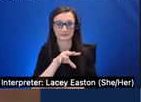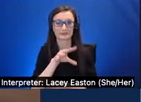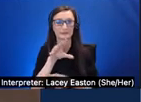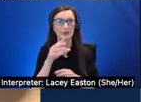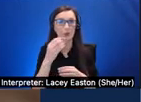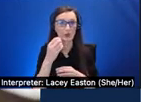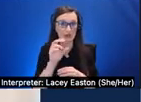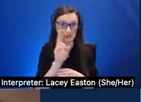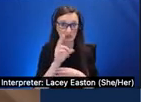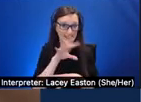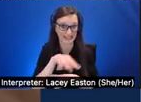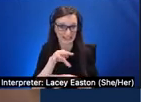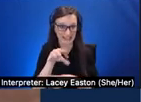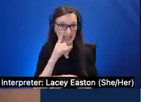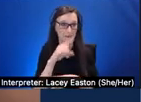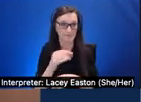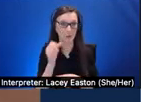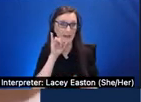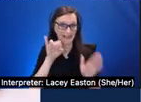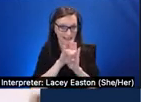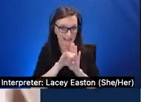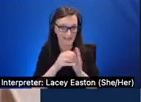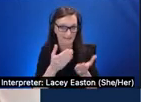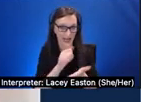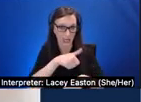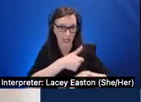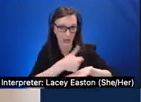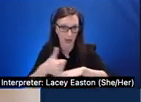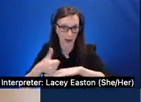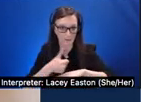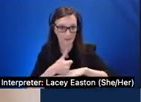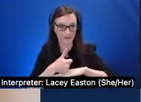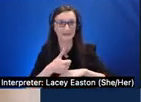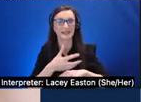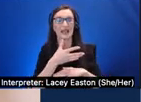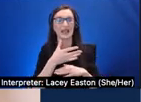techniques to identify objects we then combine them and here show you two different kinds of